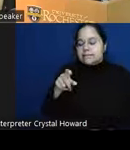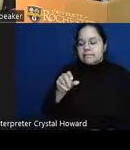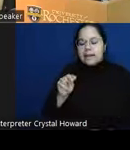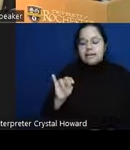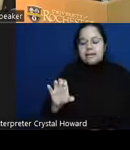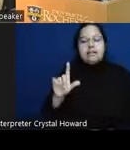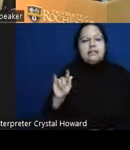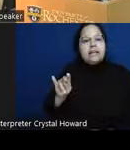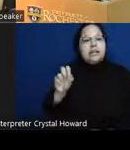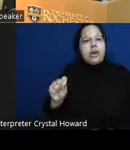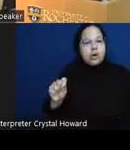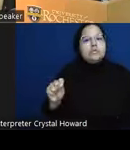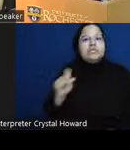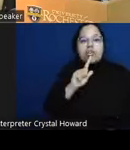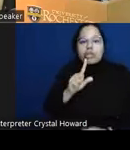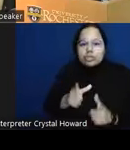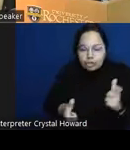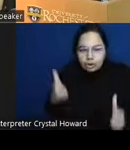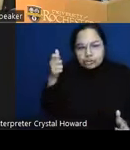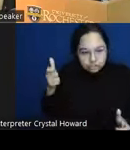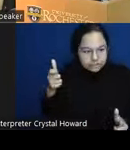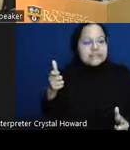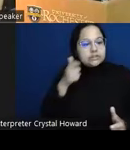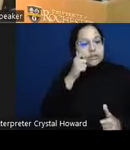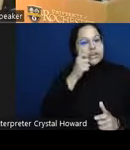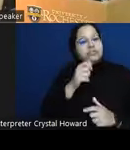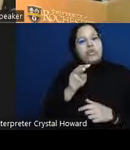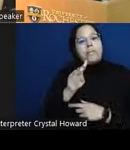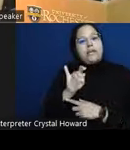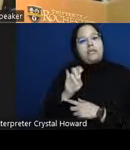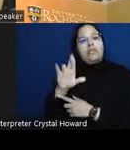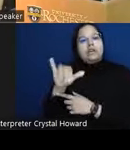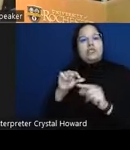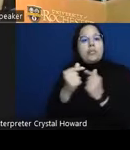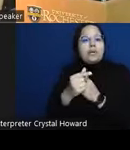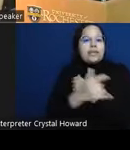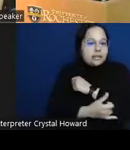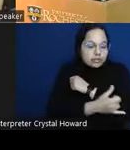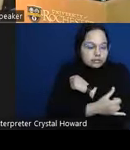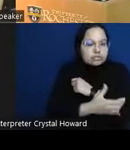in the country and by 2060 they're expected to be about a quarter of the population um but in